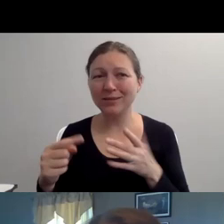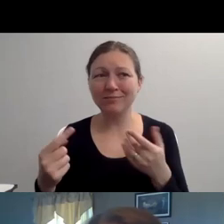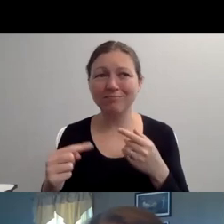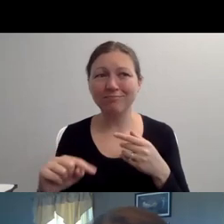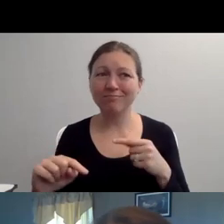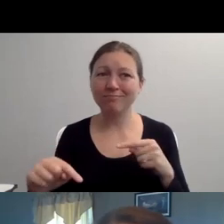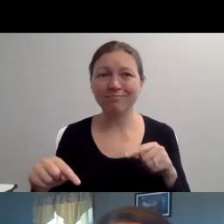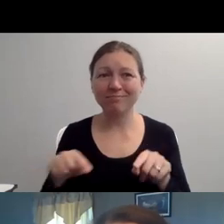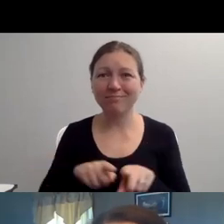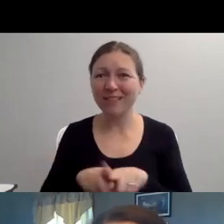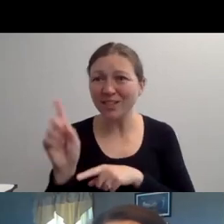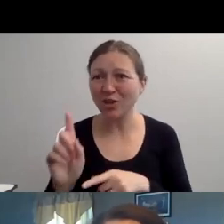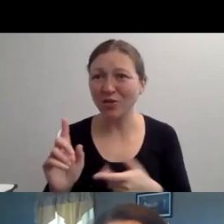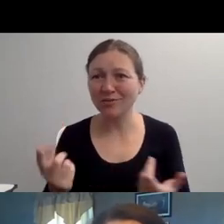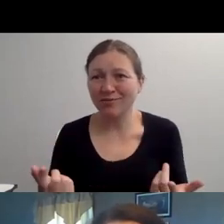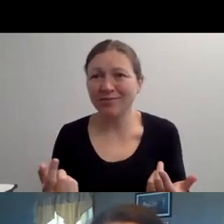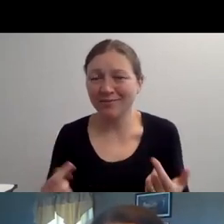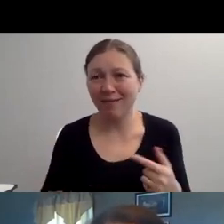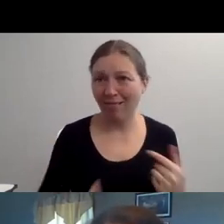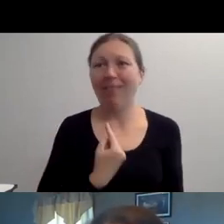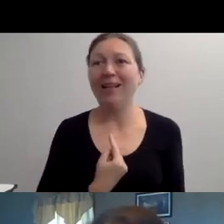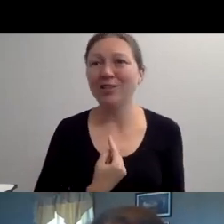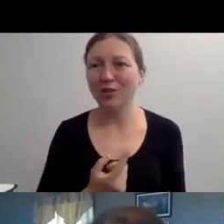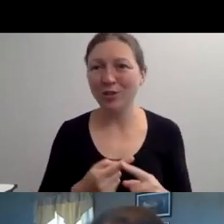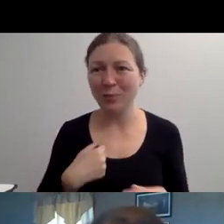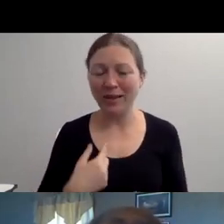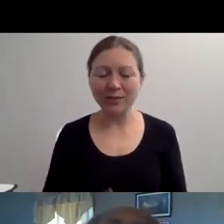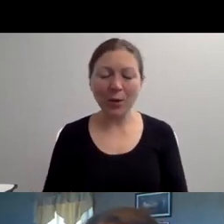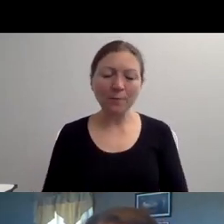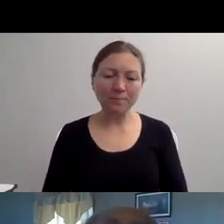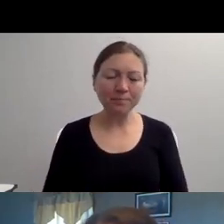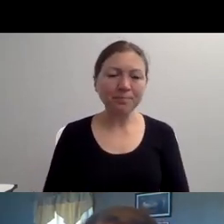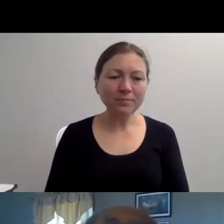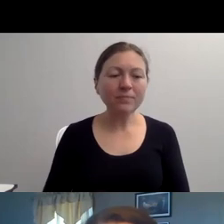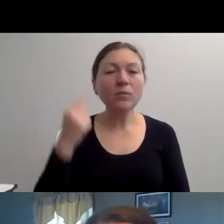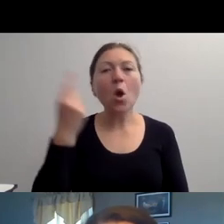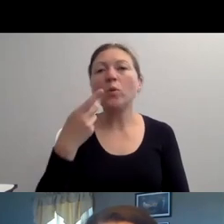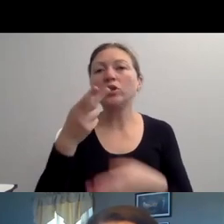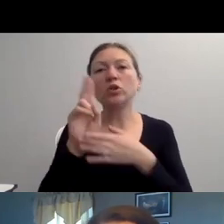AND THAT'S REALLY -- THAT'S AN UNFAIR HEAVY BURDEN TO PUT ON PEOPLE.